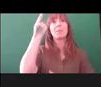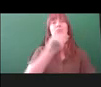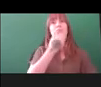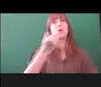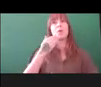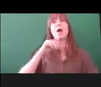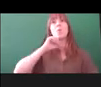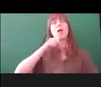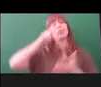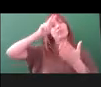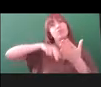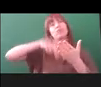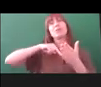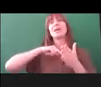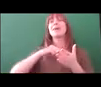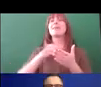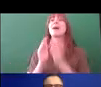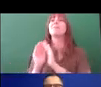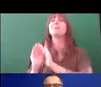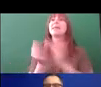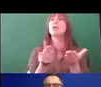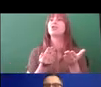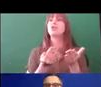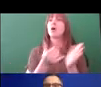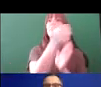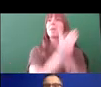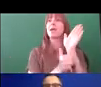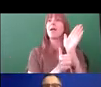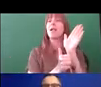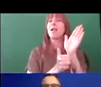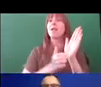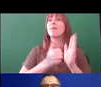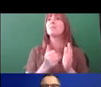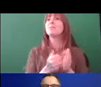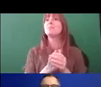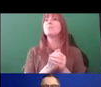that if that's helpful[?], that Ruth wrote. That's one thing to say, that for the interpretation for